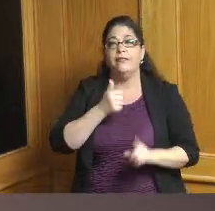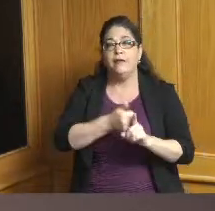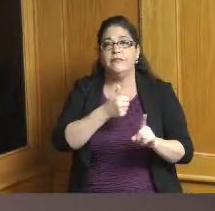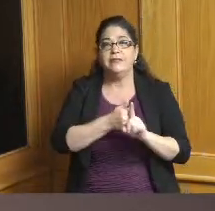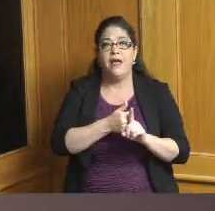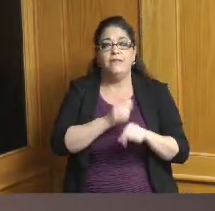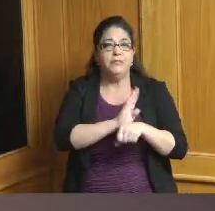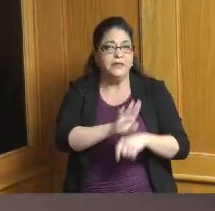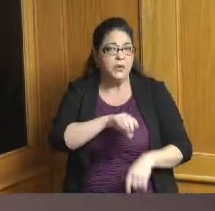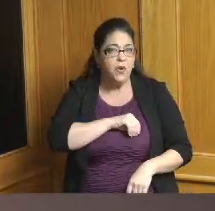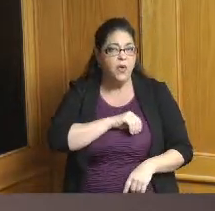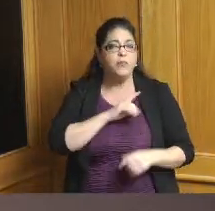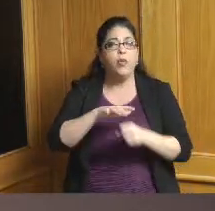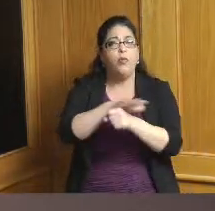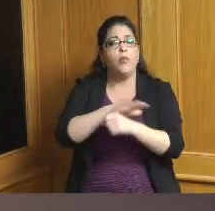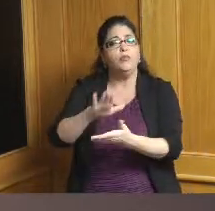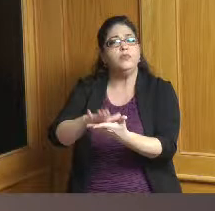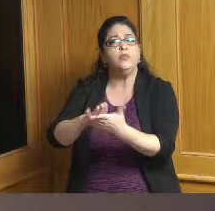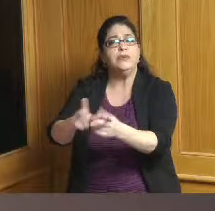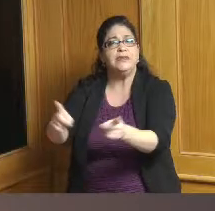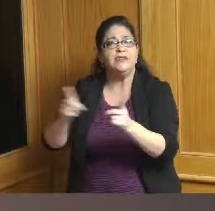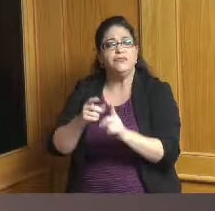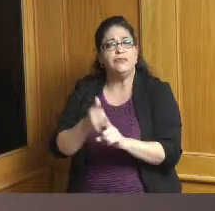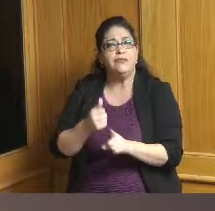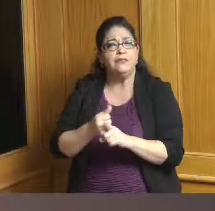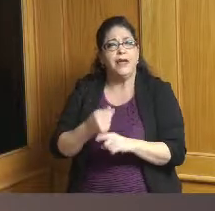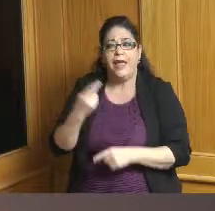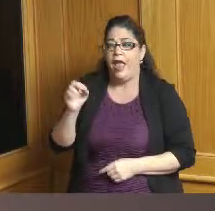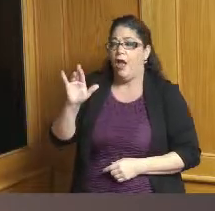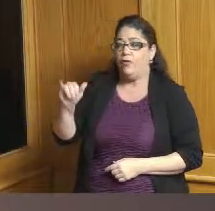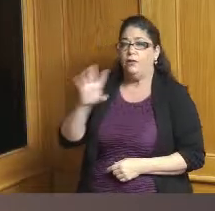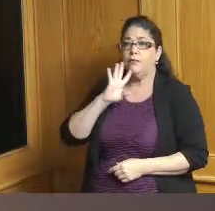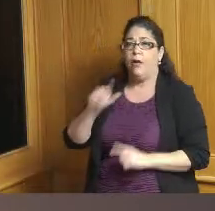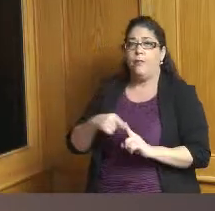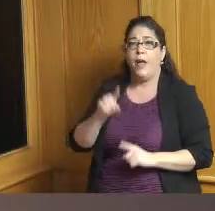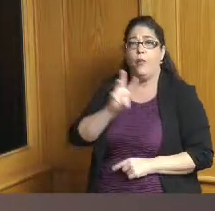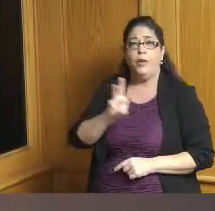on our local school district Harry mentioned earlier about Winton Woods not having any kind